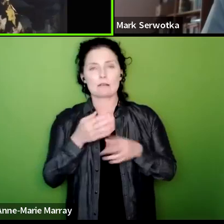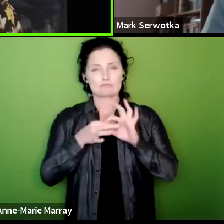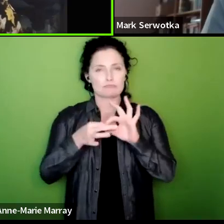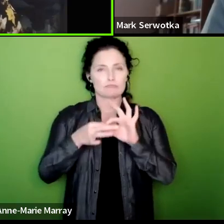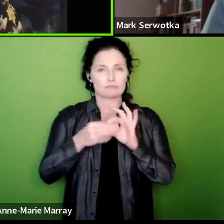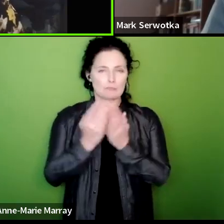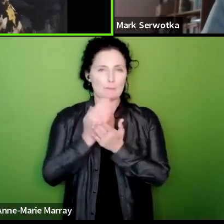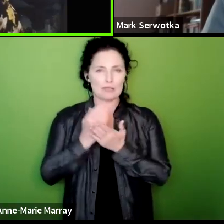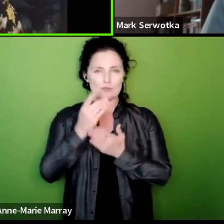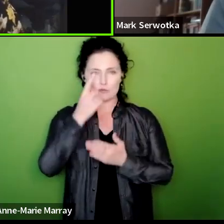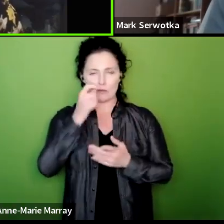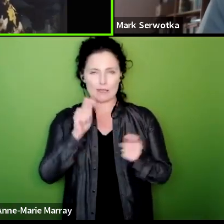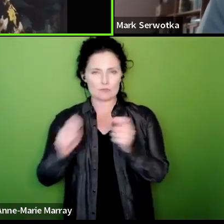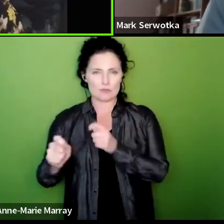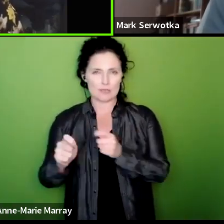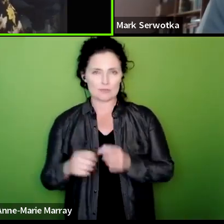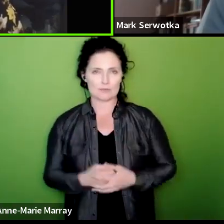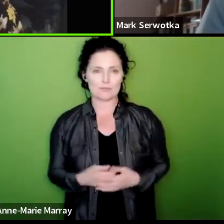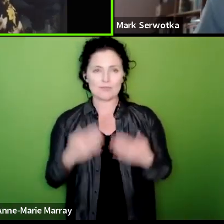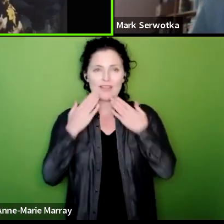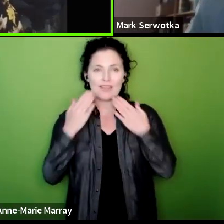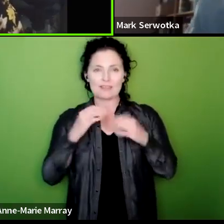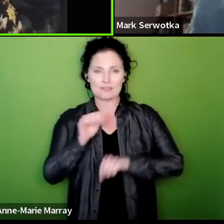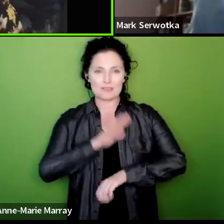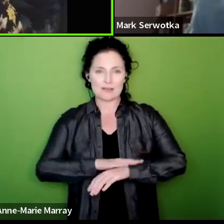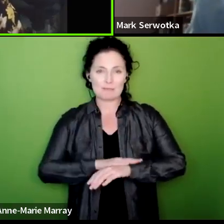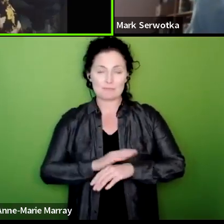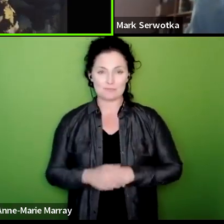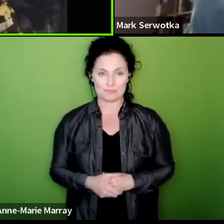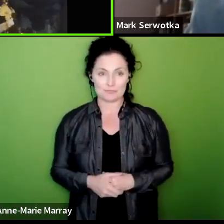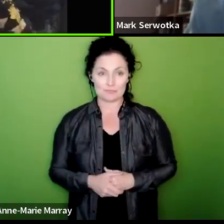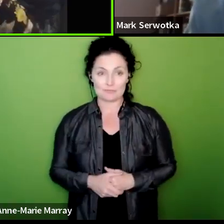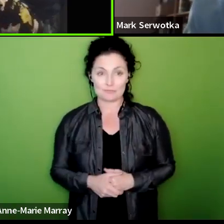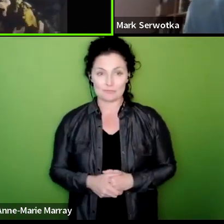we can change that thanks so much for your time thanks for your message Mark's going to